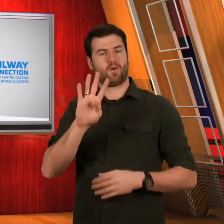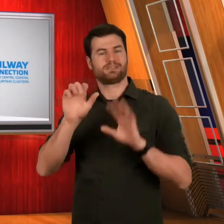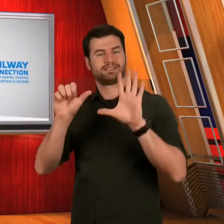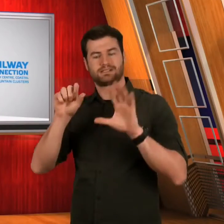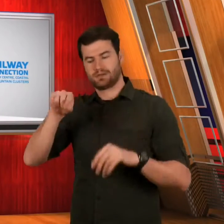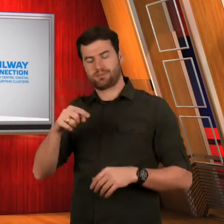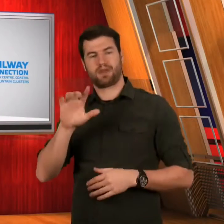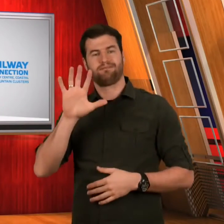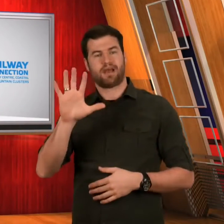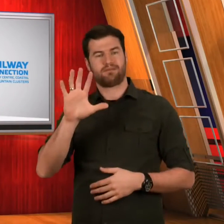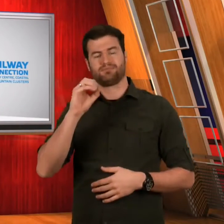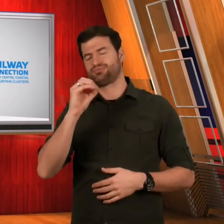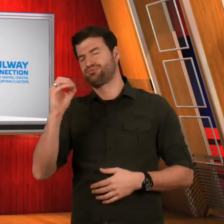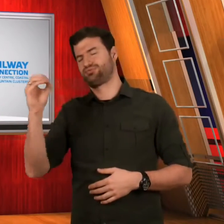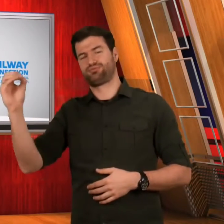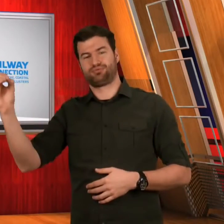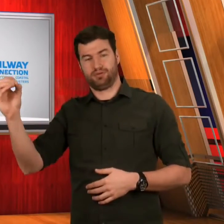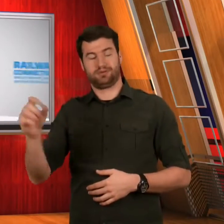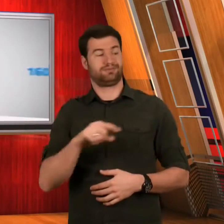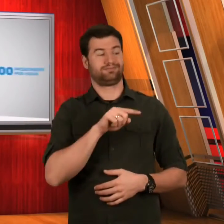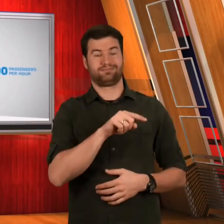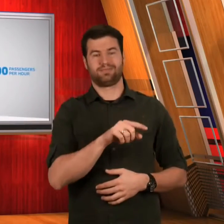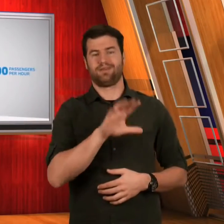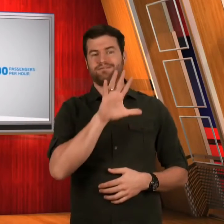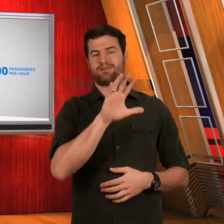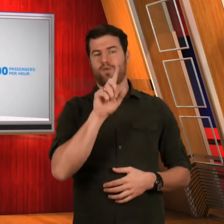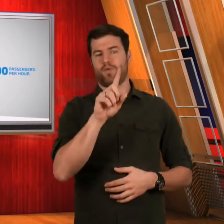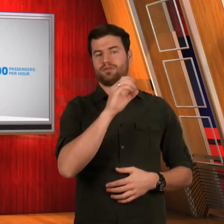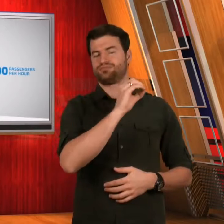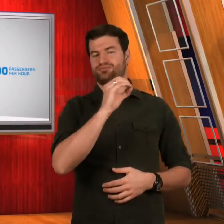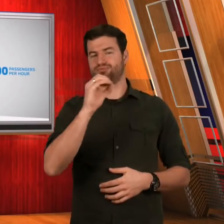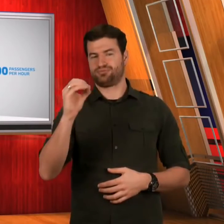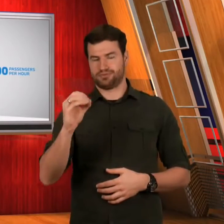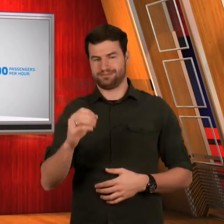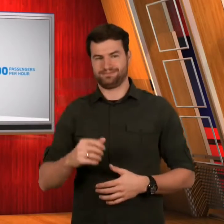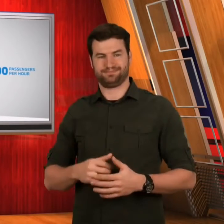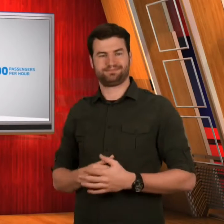($46.5 billion).